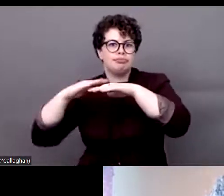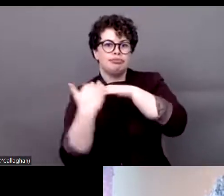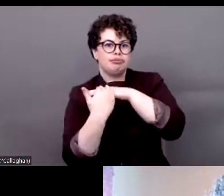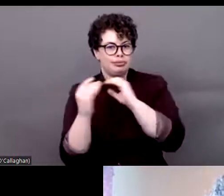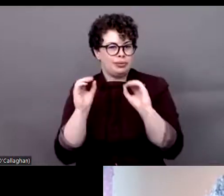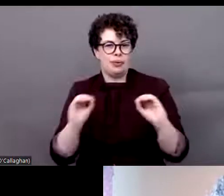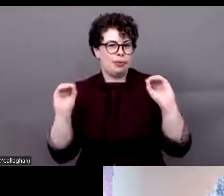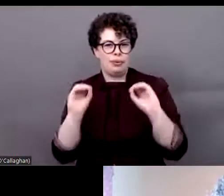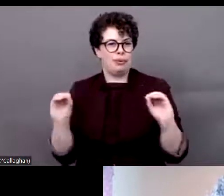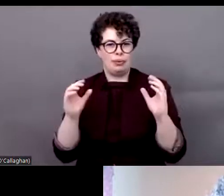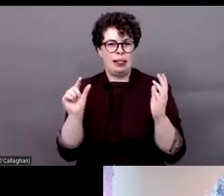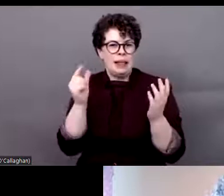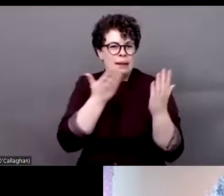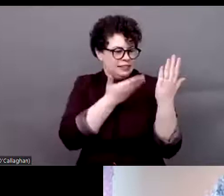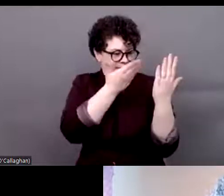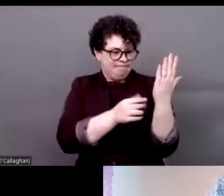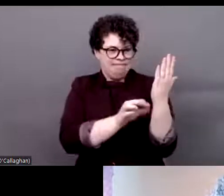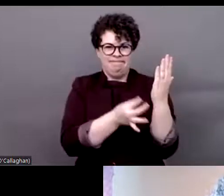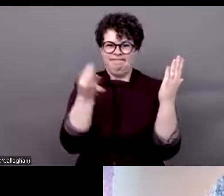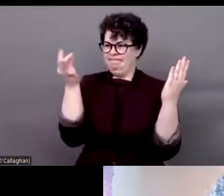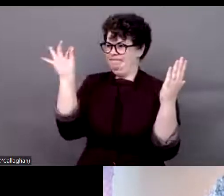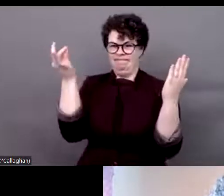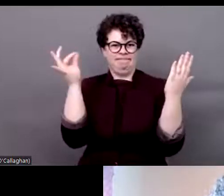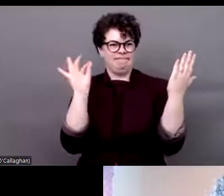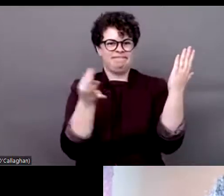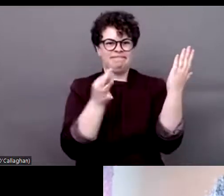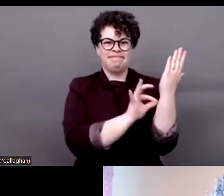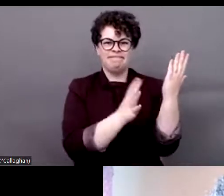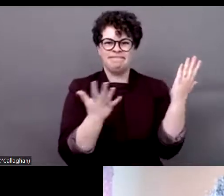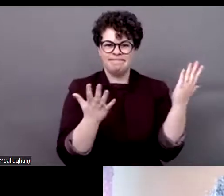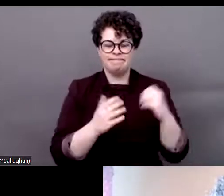other minority communities.